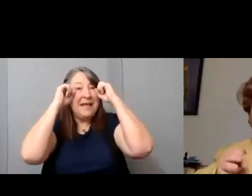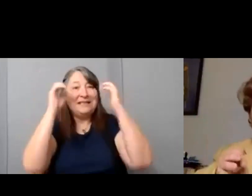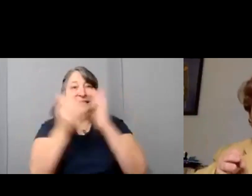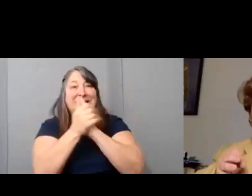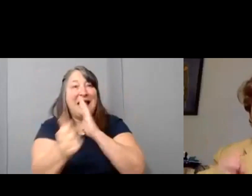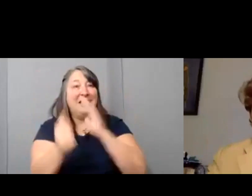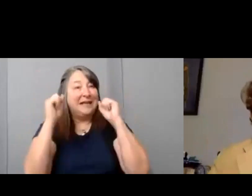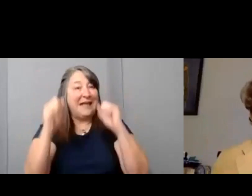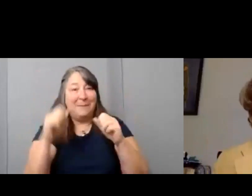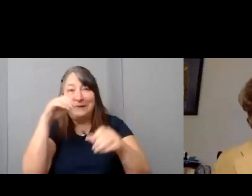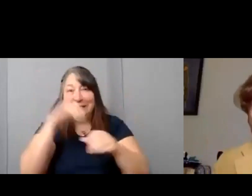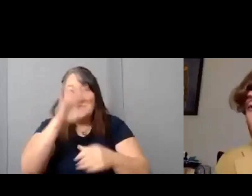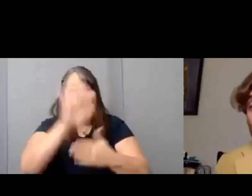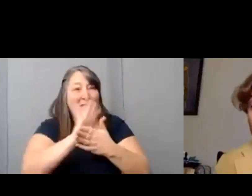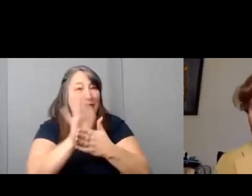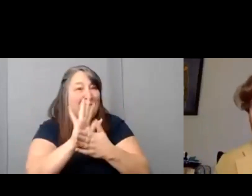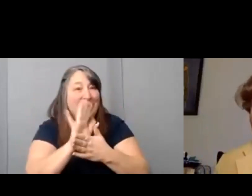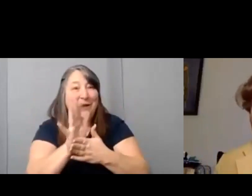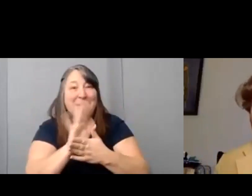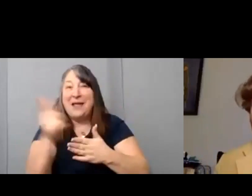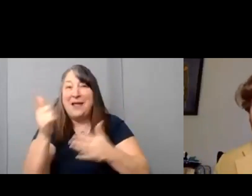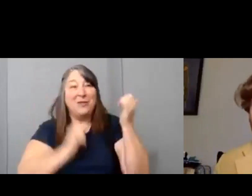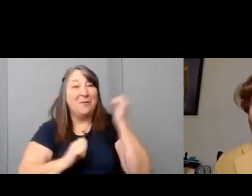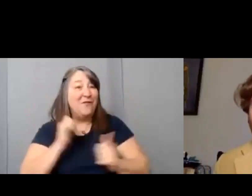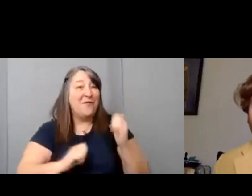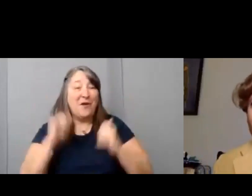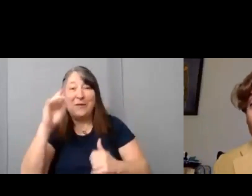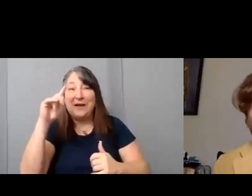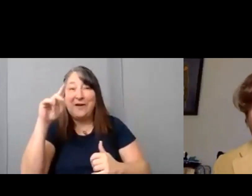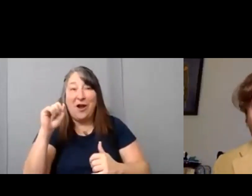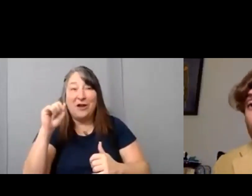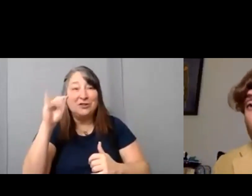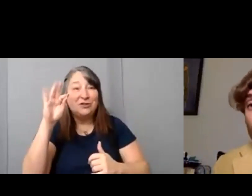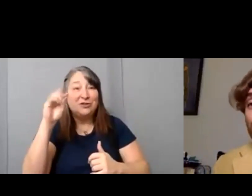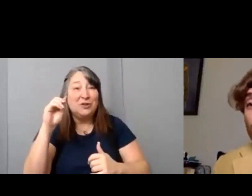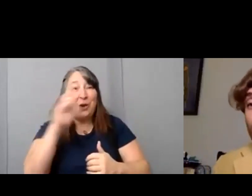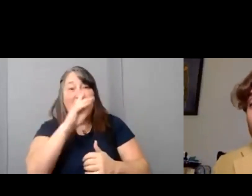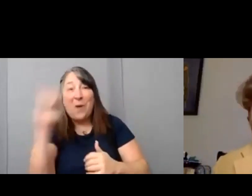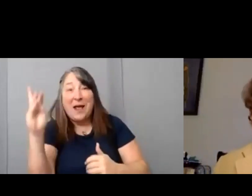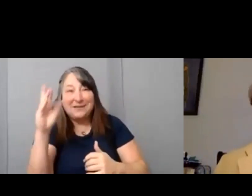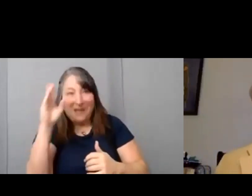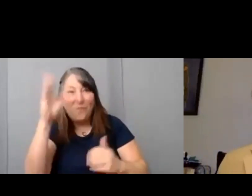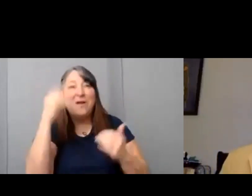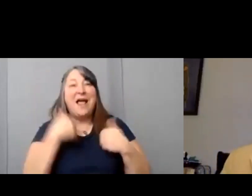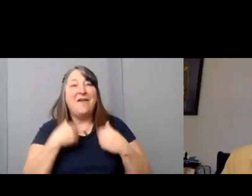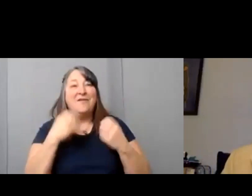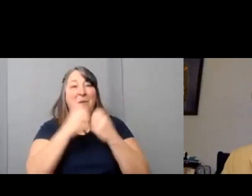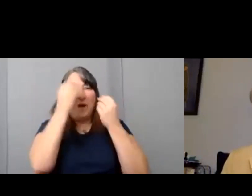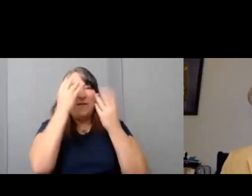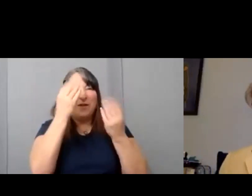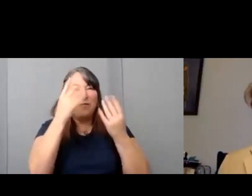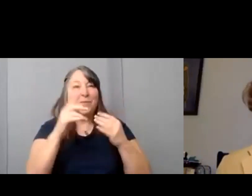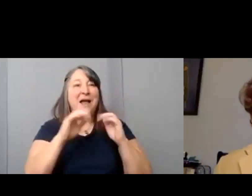film at Performing Arts Studio West, and we're going to have more info on how you can reach out to